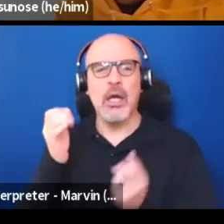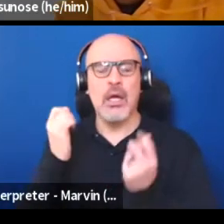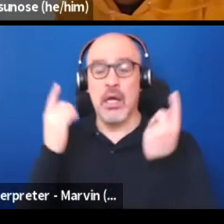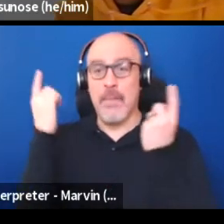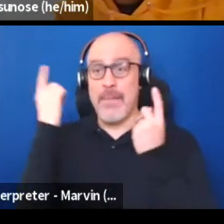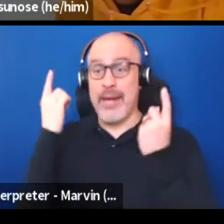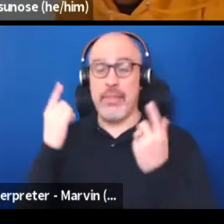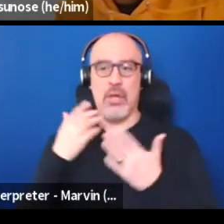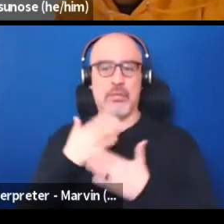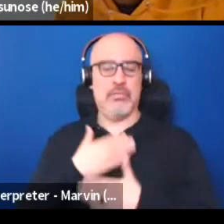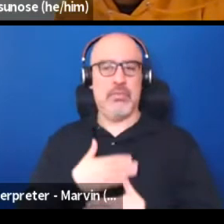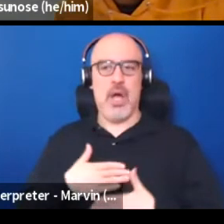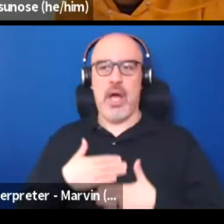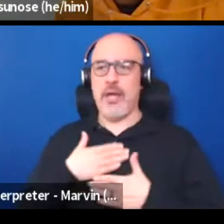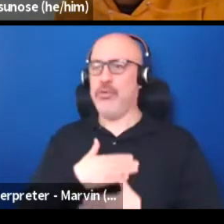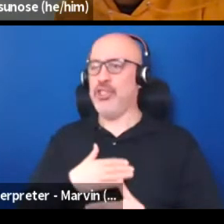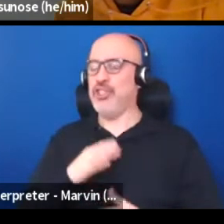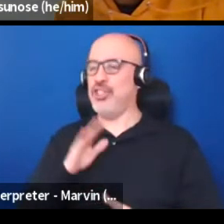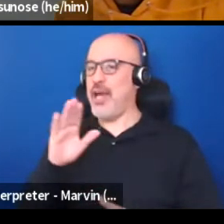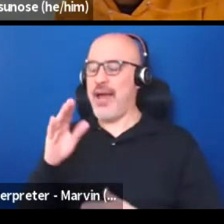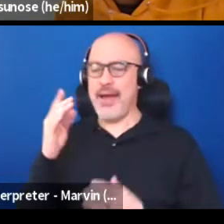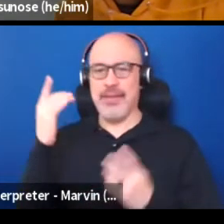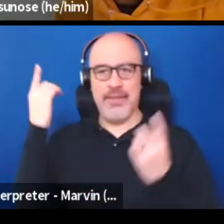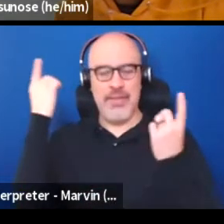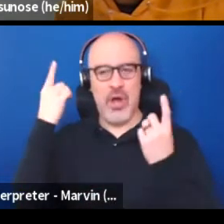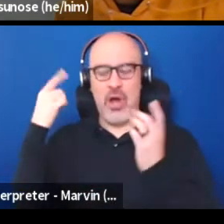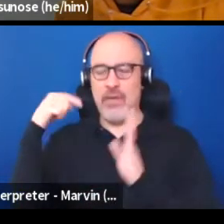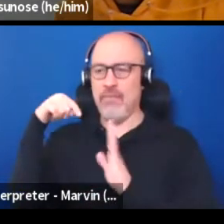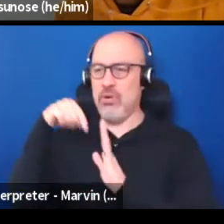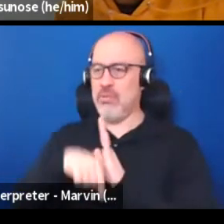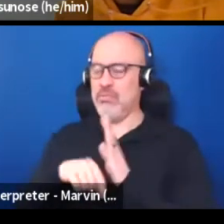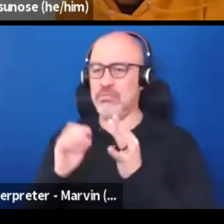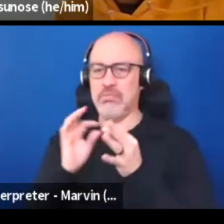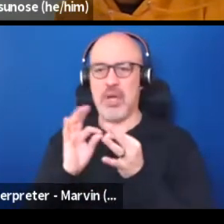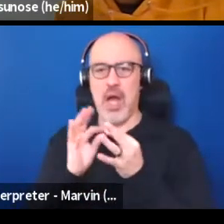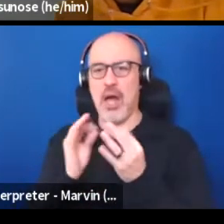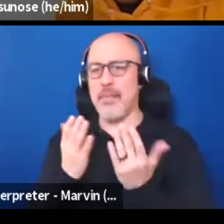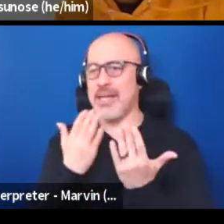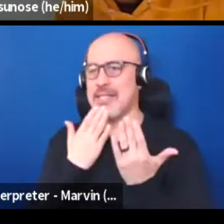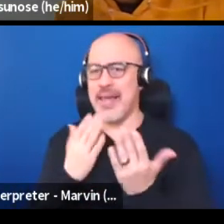I appreciate everyone's really thoughtful comments. Thank you. And as someone who has found my way